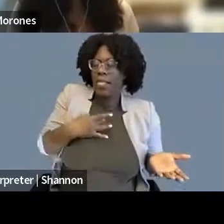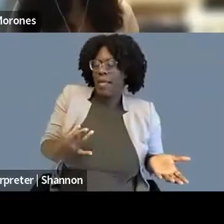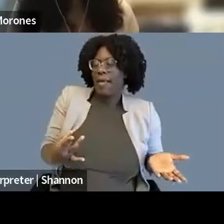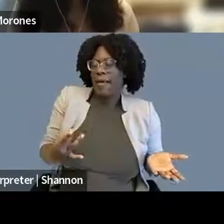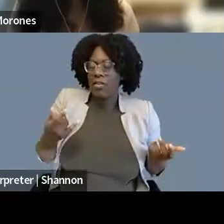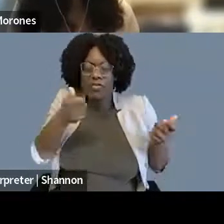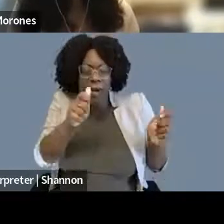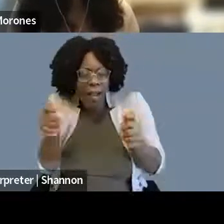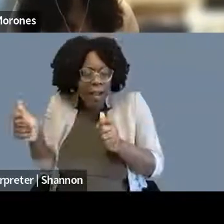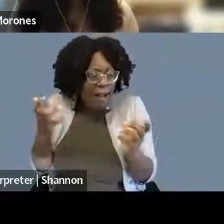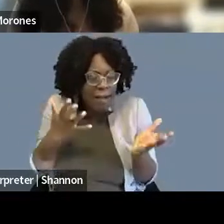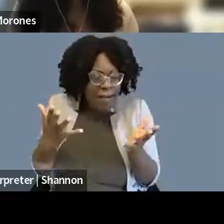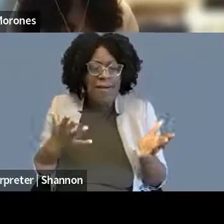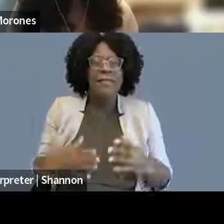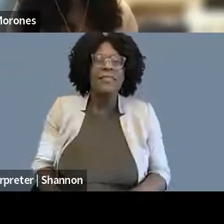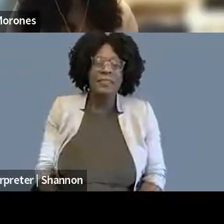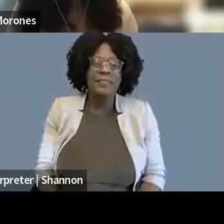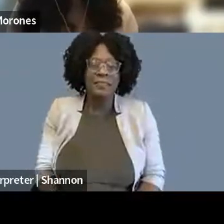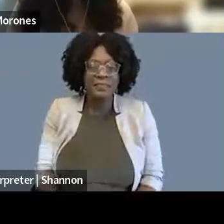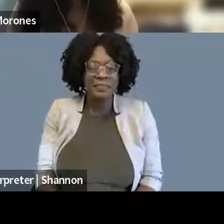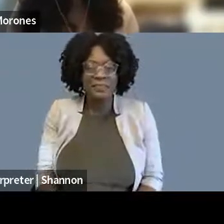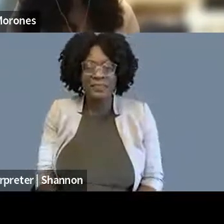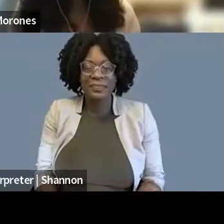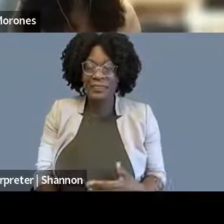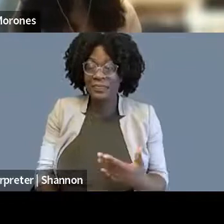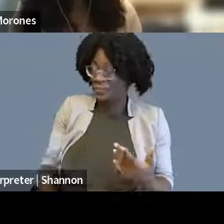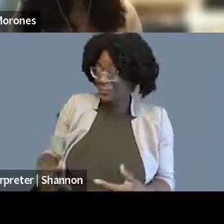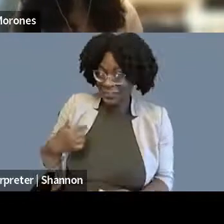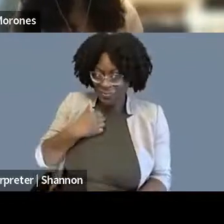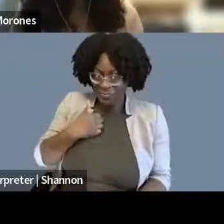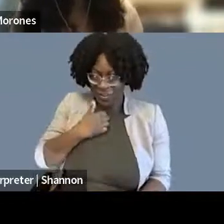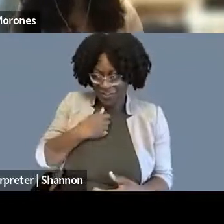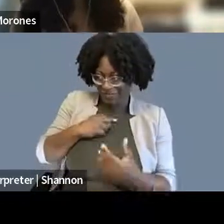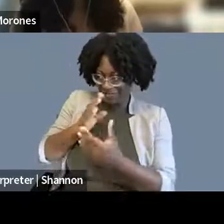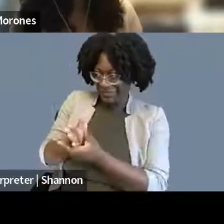Thank you. Oh, sorry, Kendra. Jumping off exactly what Nora said and what Kendra said,